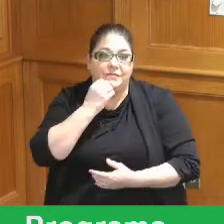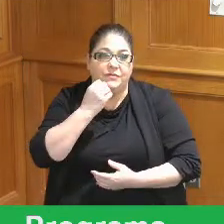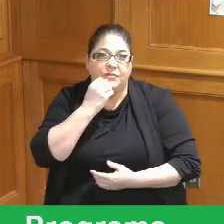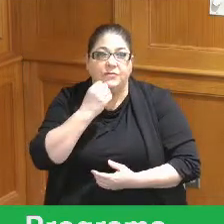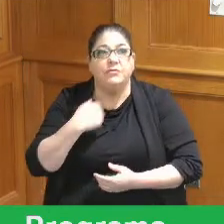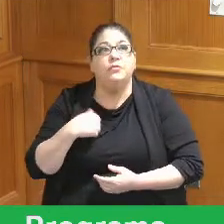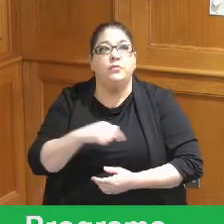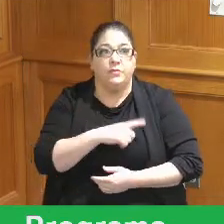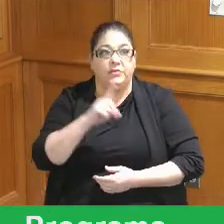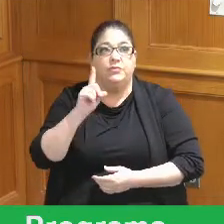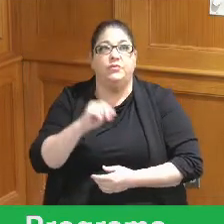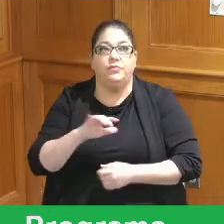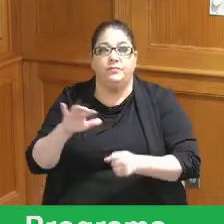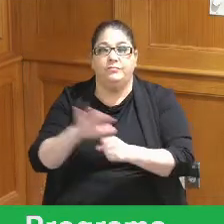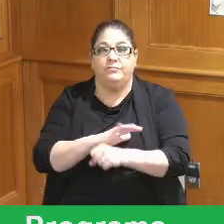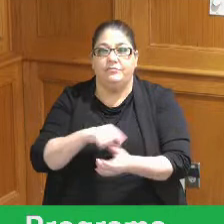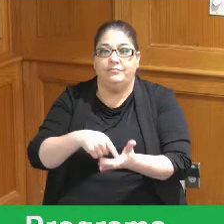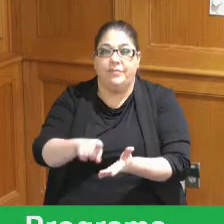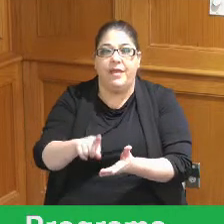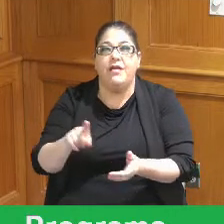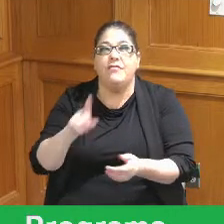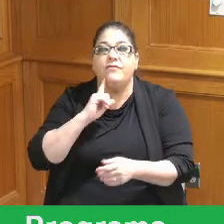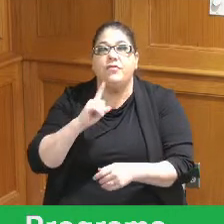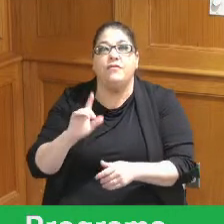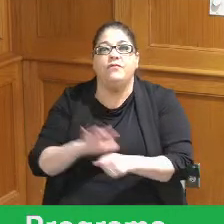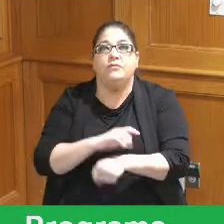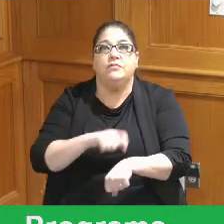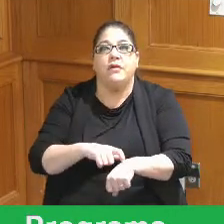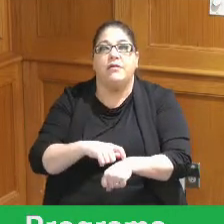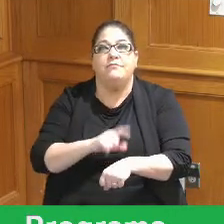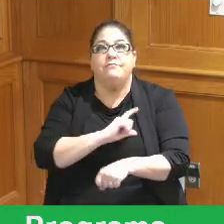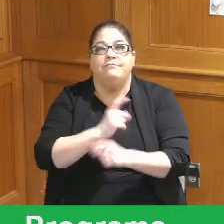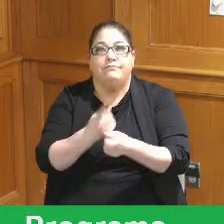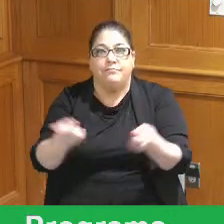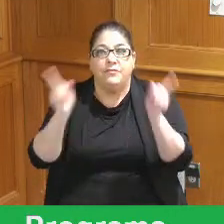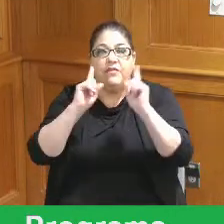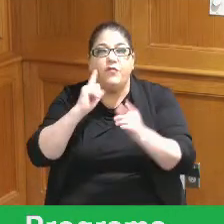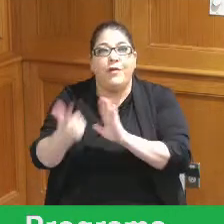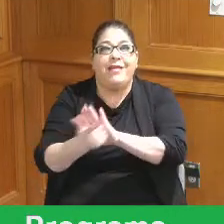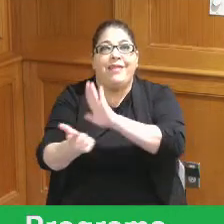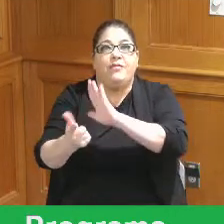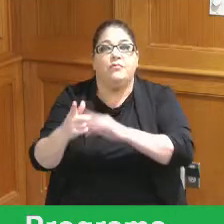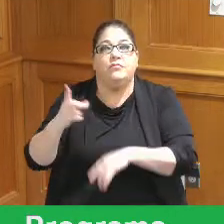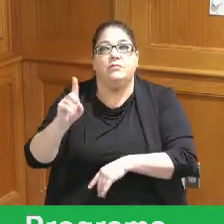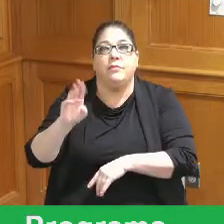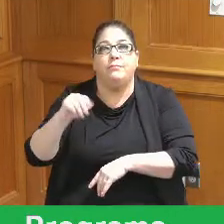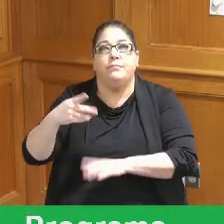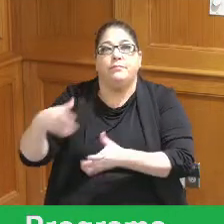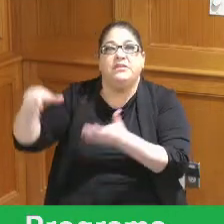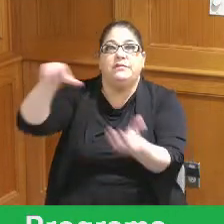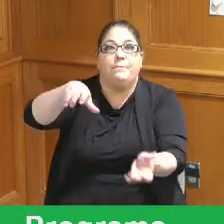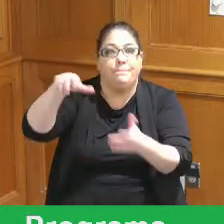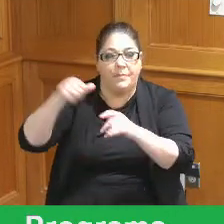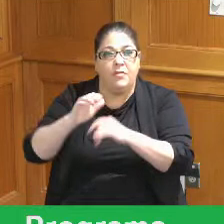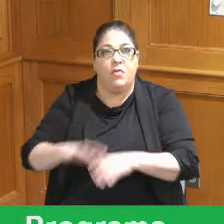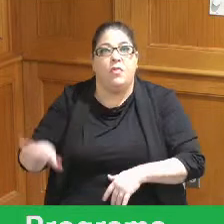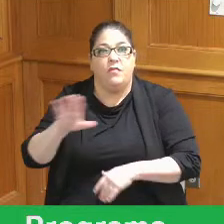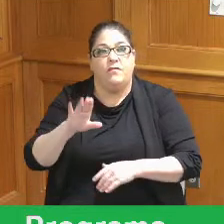full-time Sheriff Deputy who investigates illegal dumping throughout all of Hamilton County and